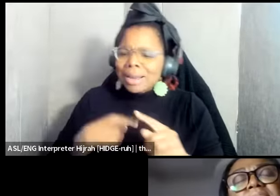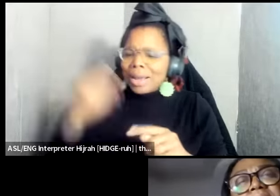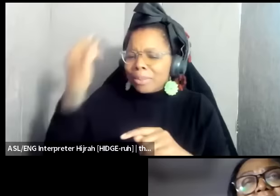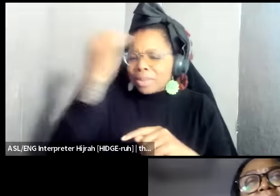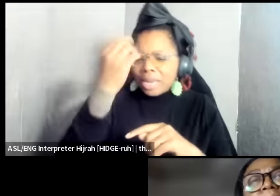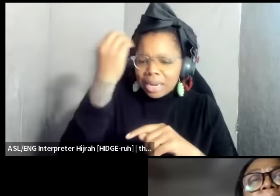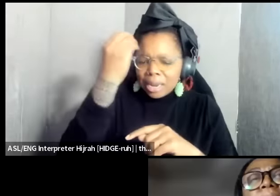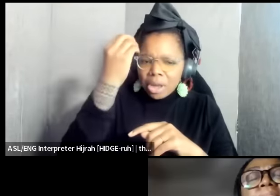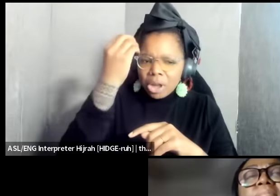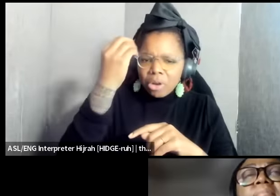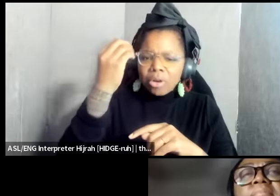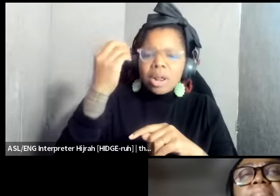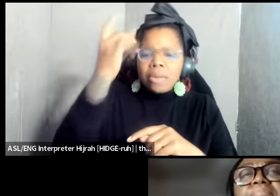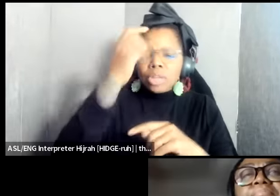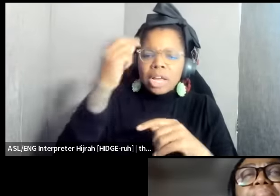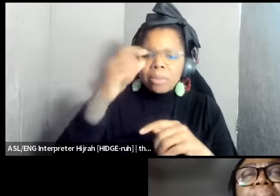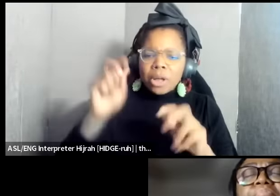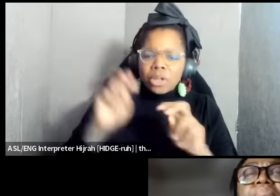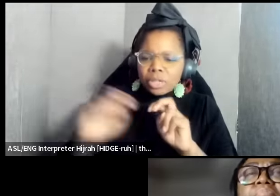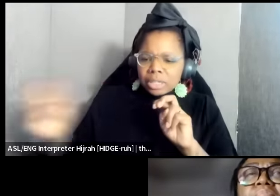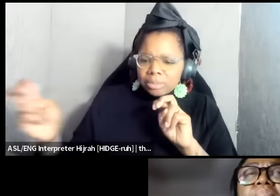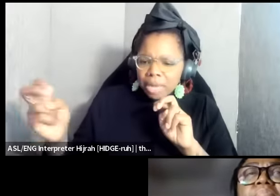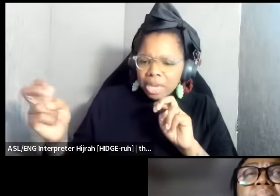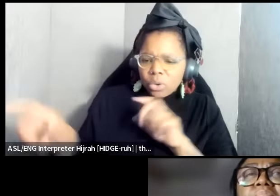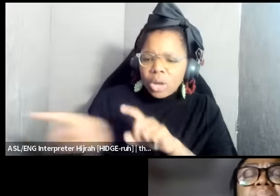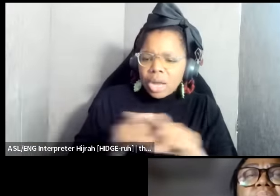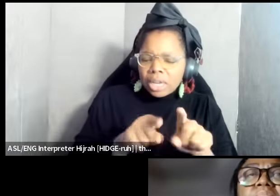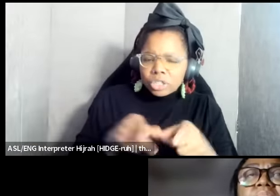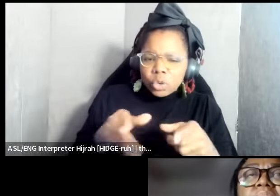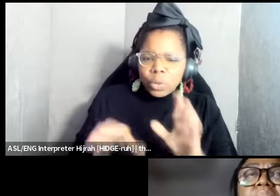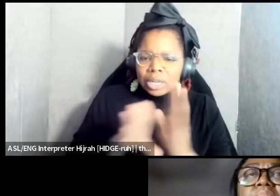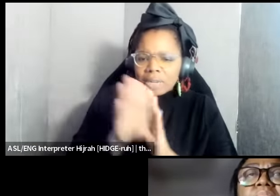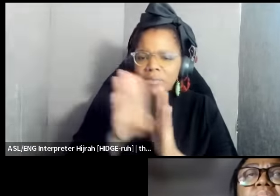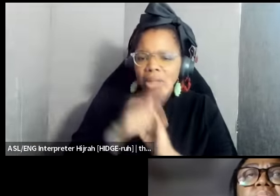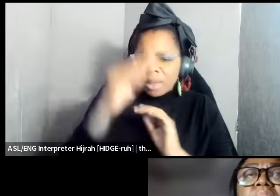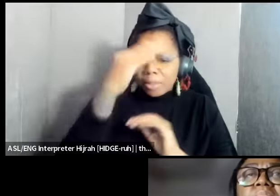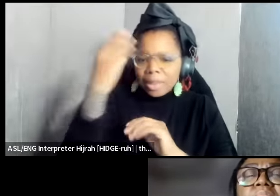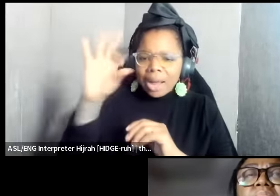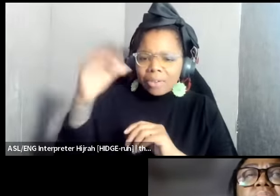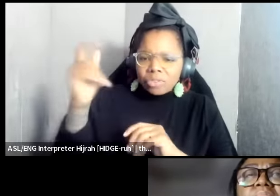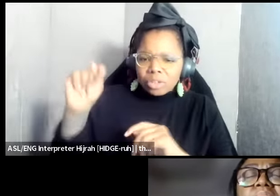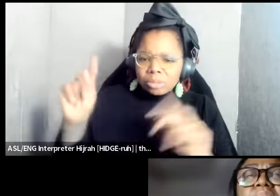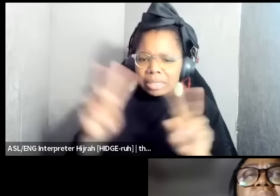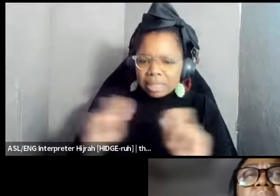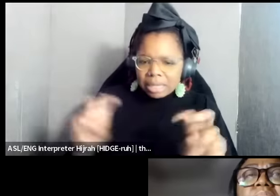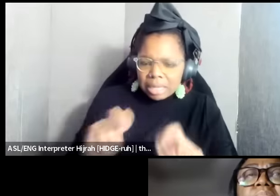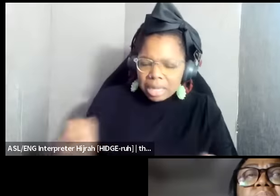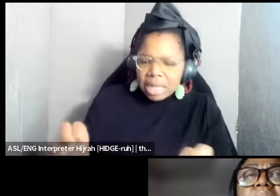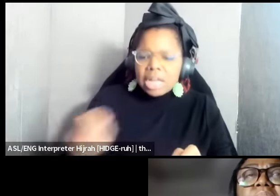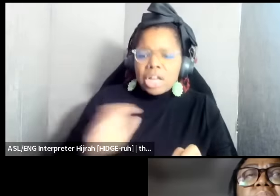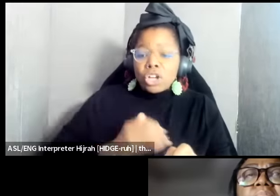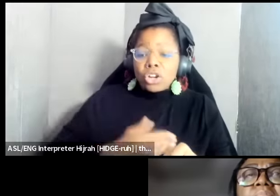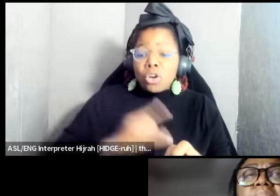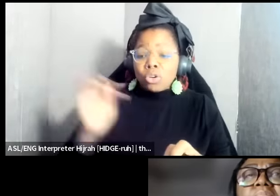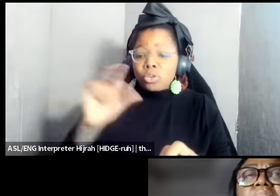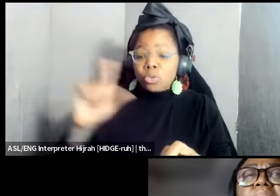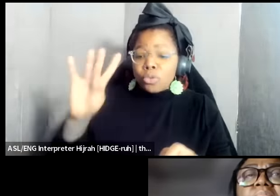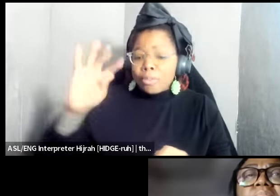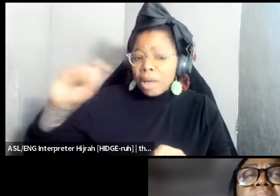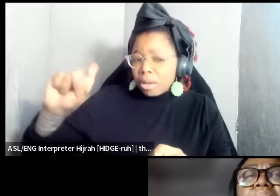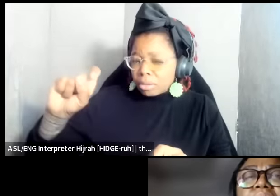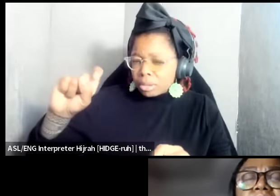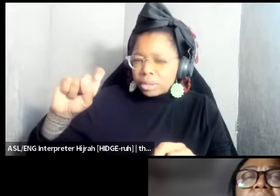about this panel as a way to develop our black feminist and is our black feminist tool box then